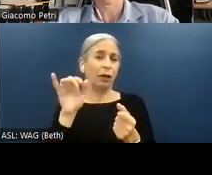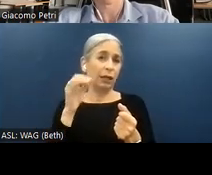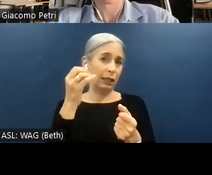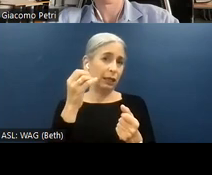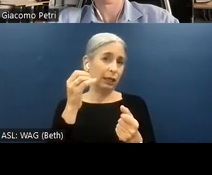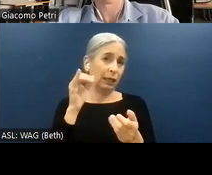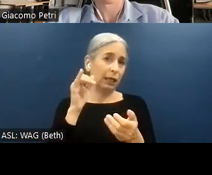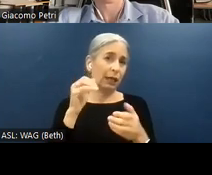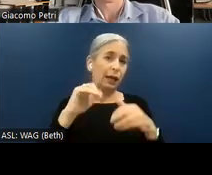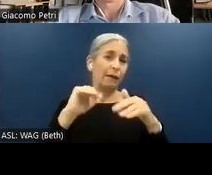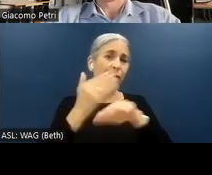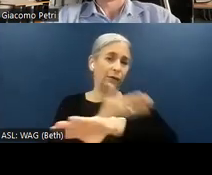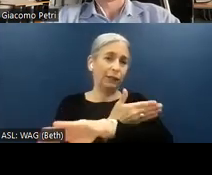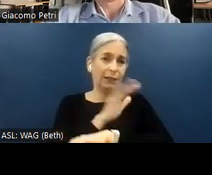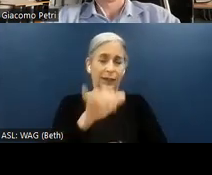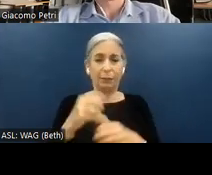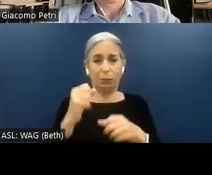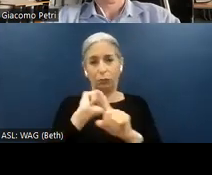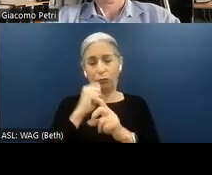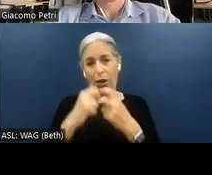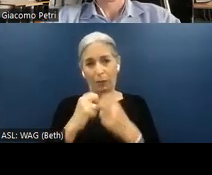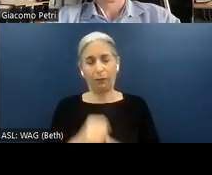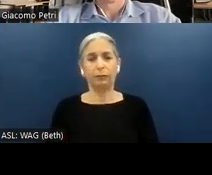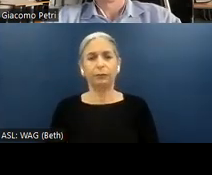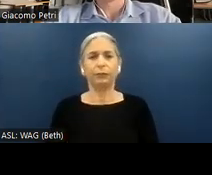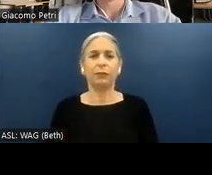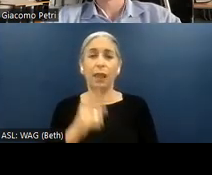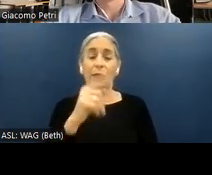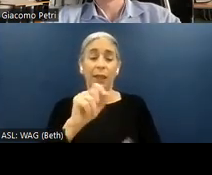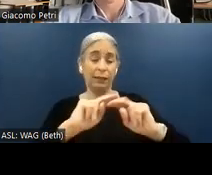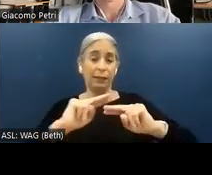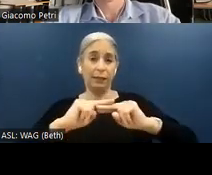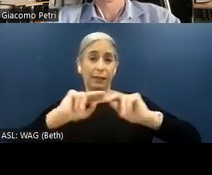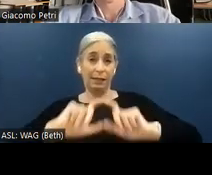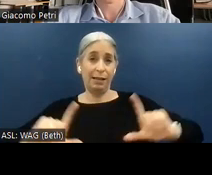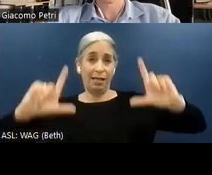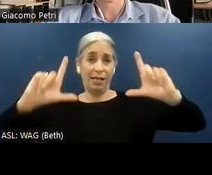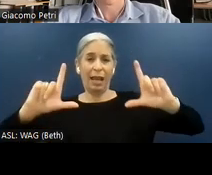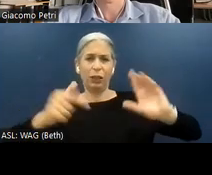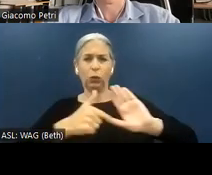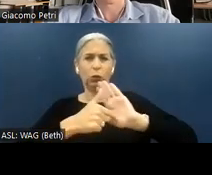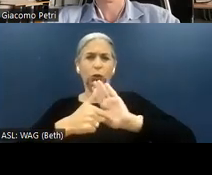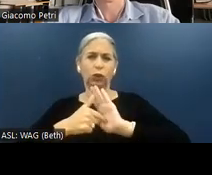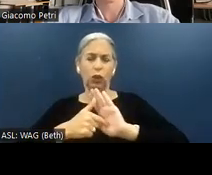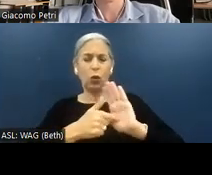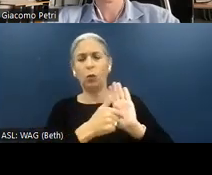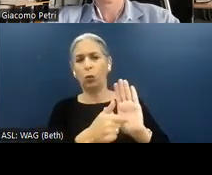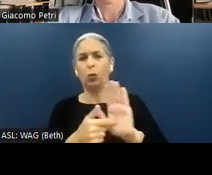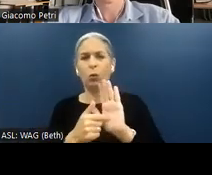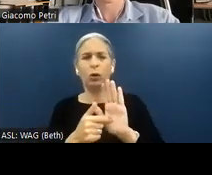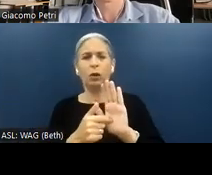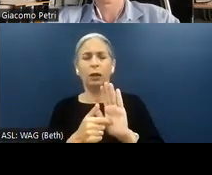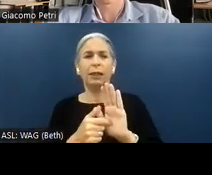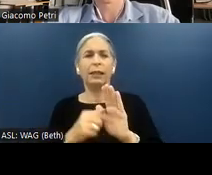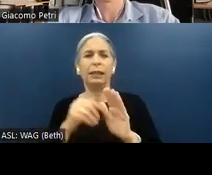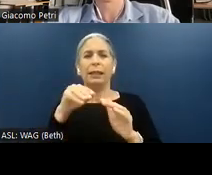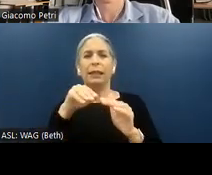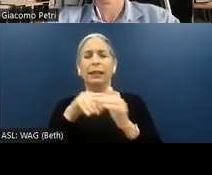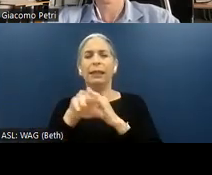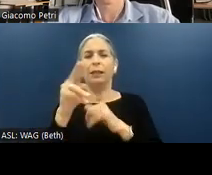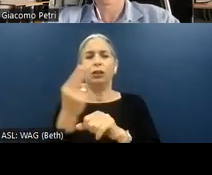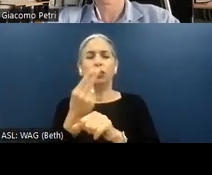In this slide, we showcased a concrete example of an in-use test conducted using VoiceOver